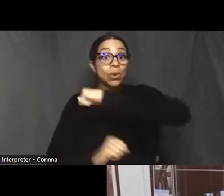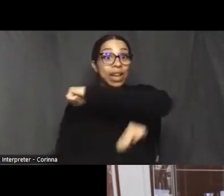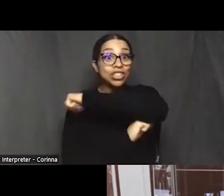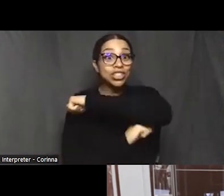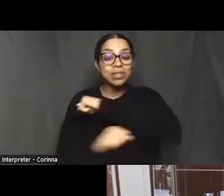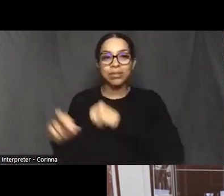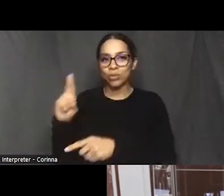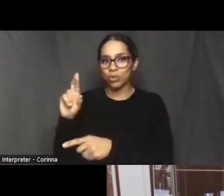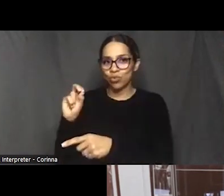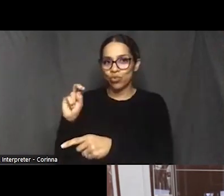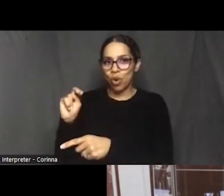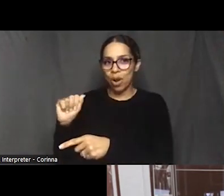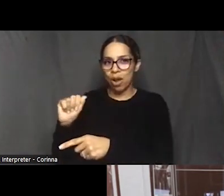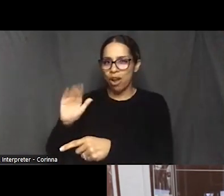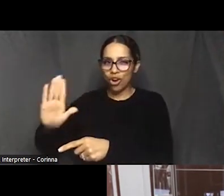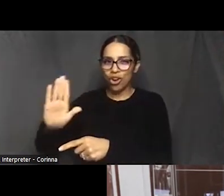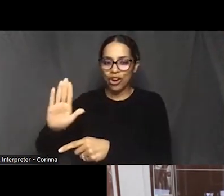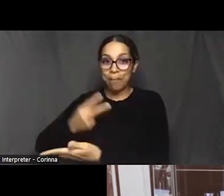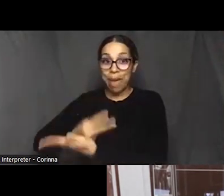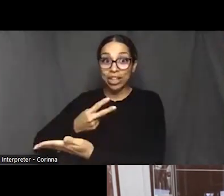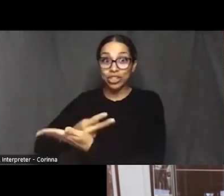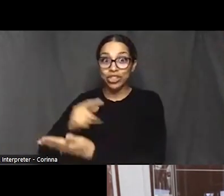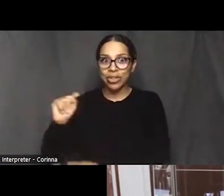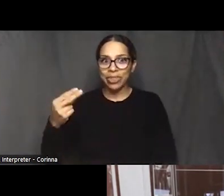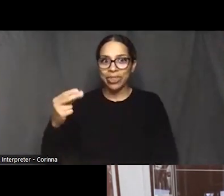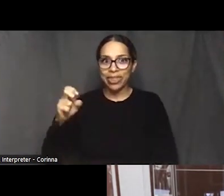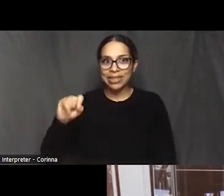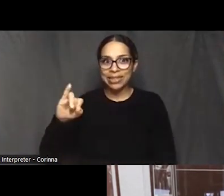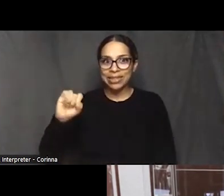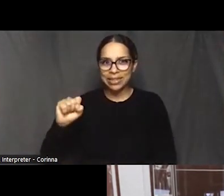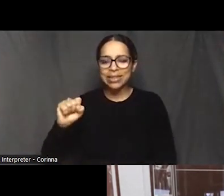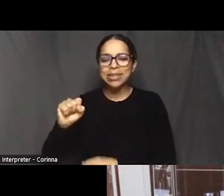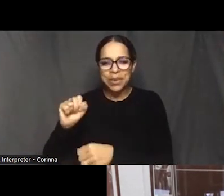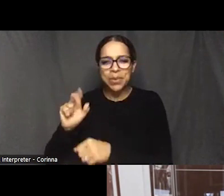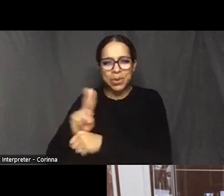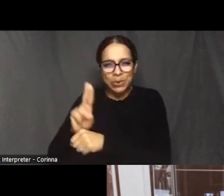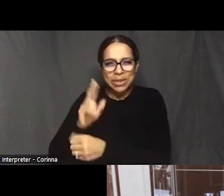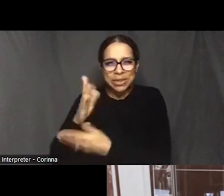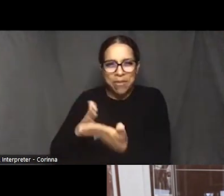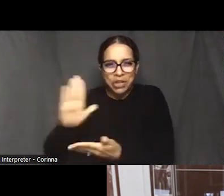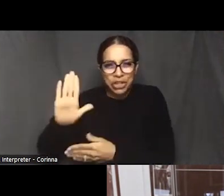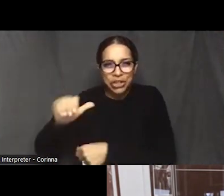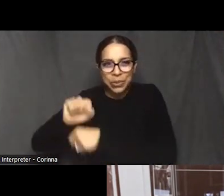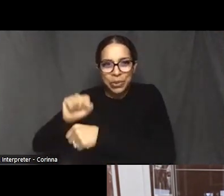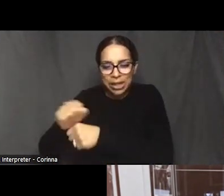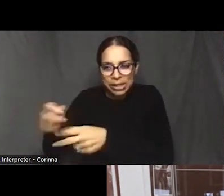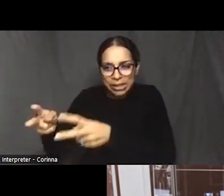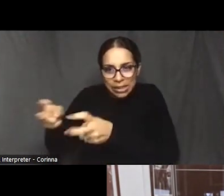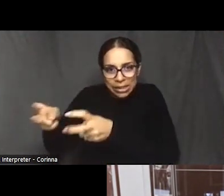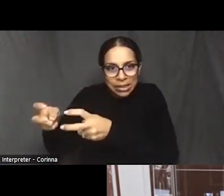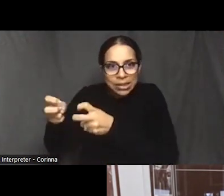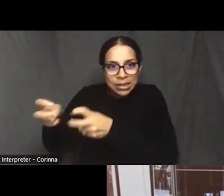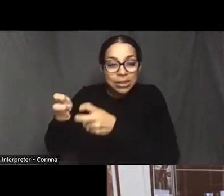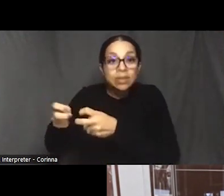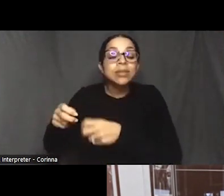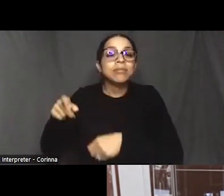And so we we kind of used some of that. She had done essentially most of the reporting.